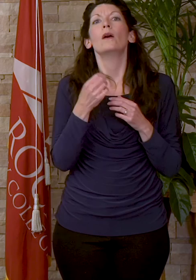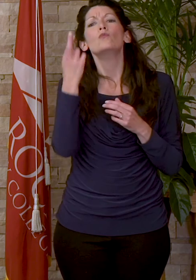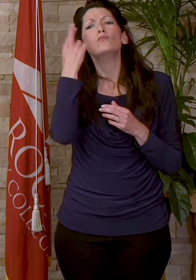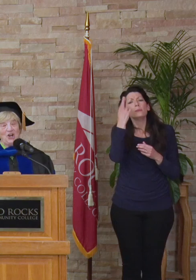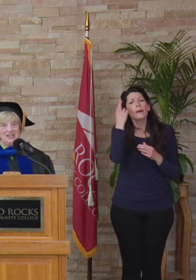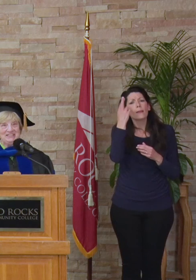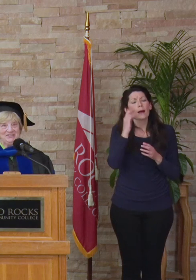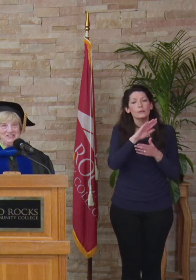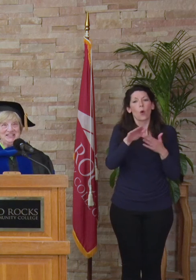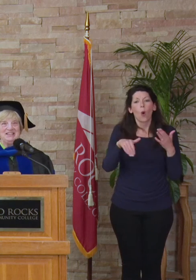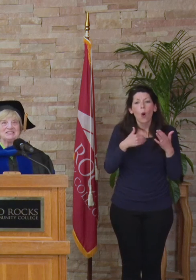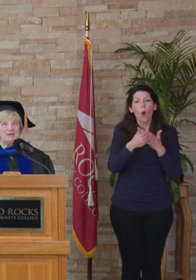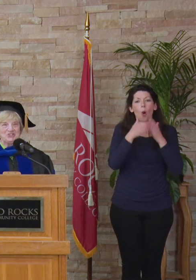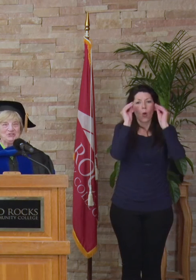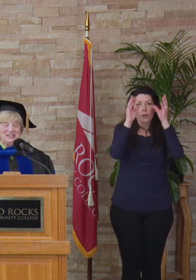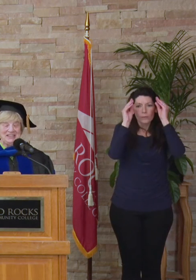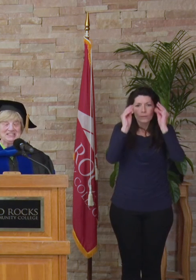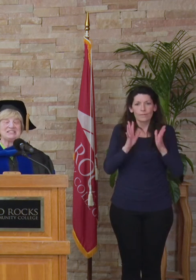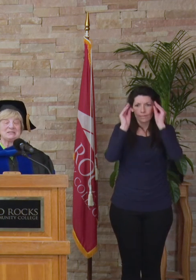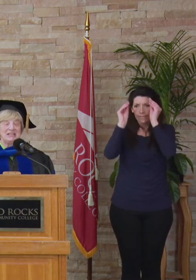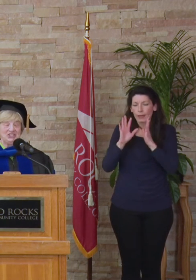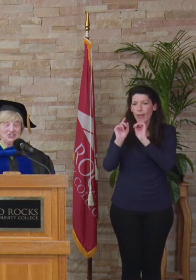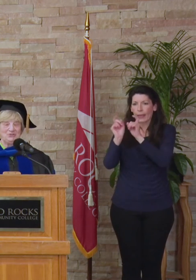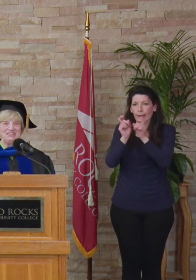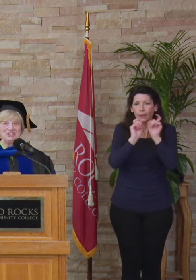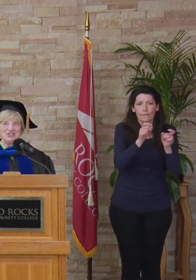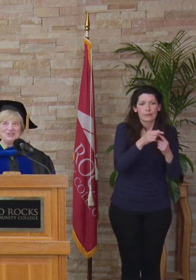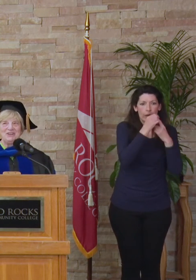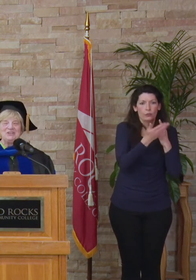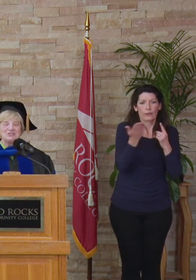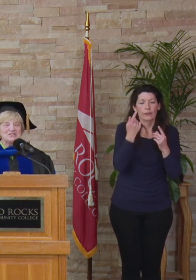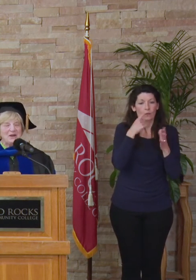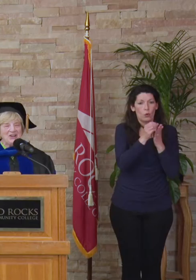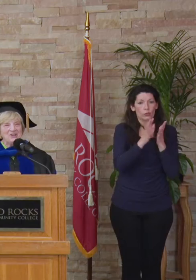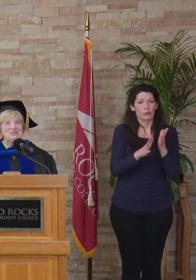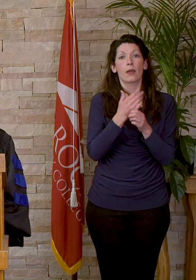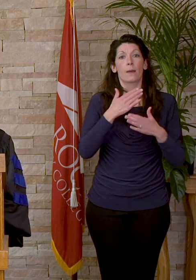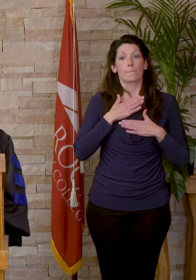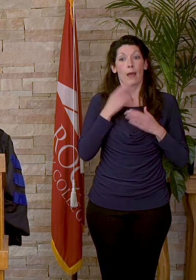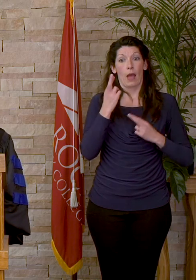that they all had given special things to each student this year. So, it's my honor to present